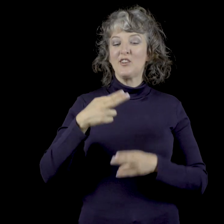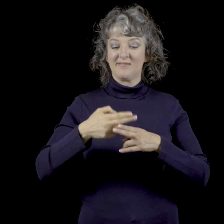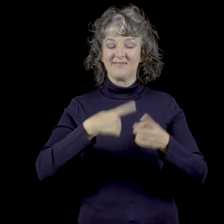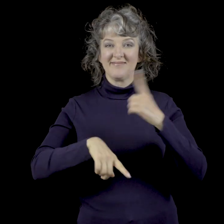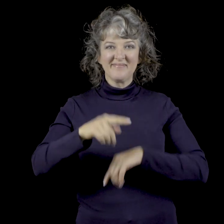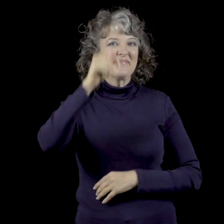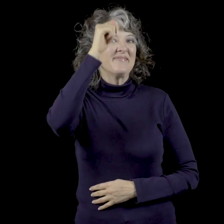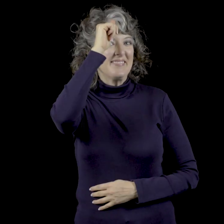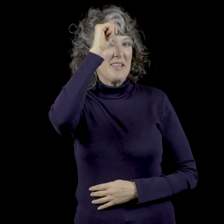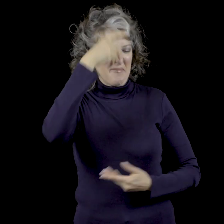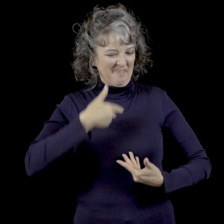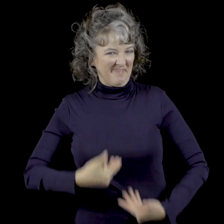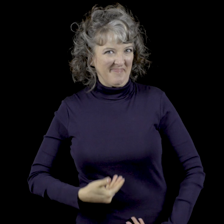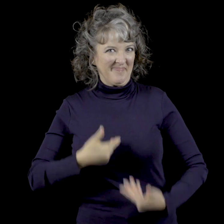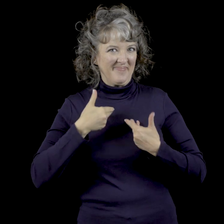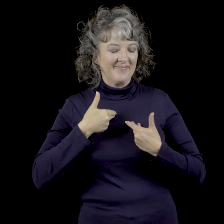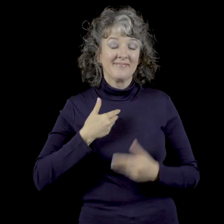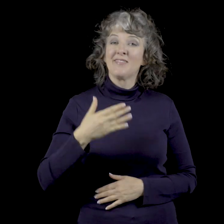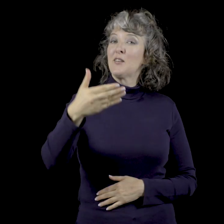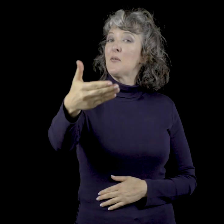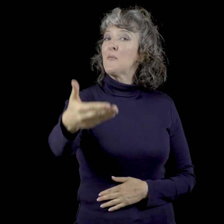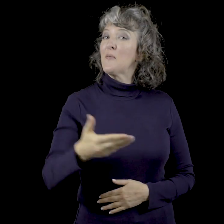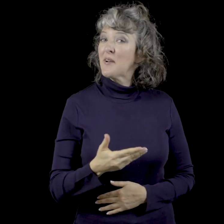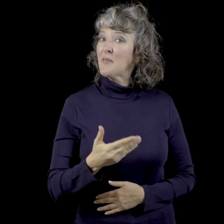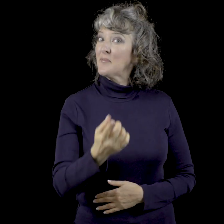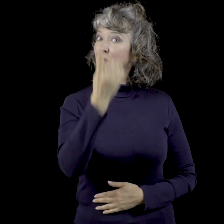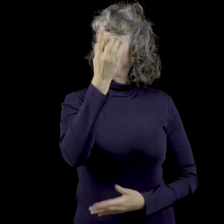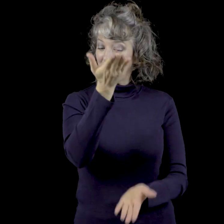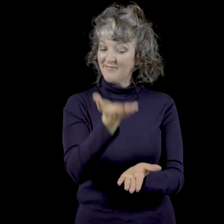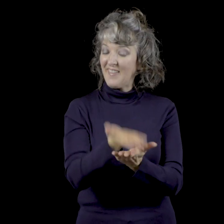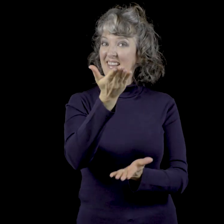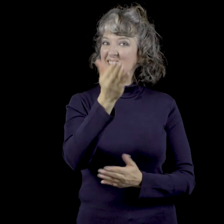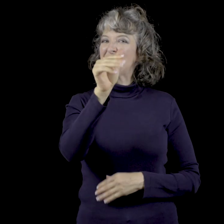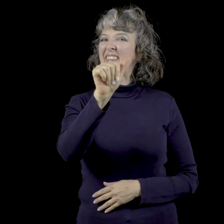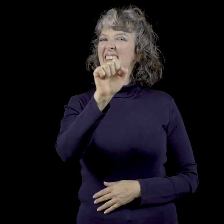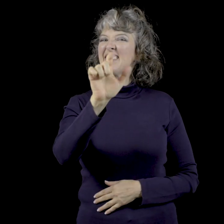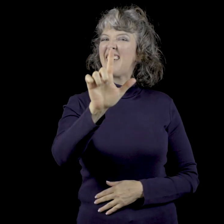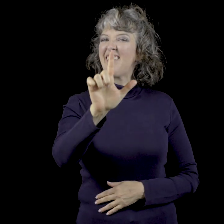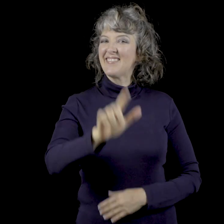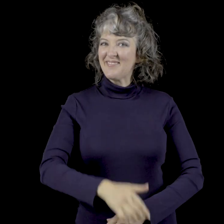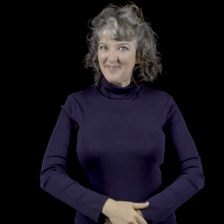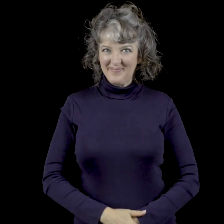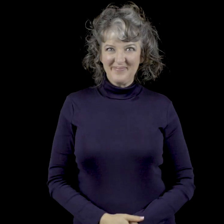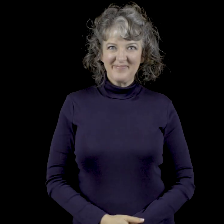Name sign It is I. Welcome to One Fact ASL.